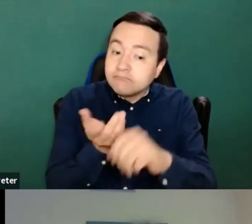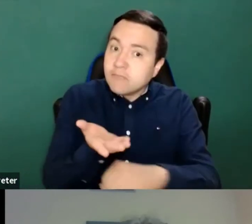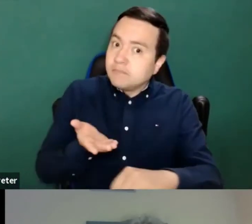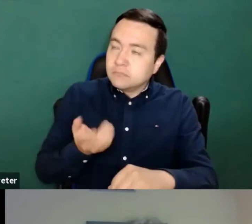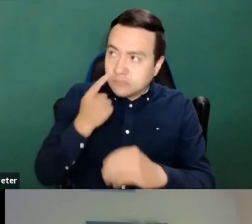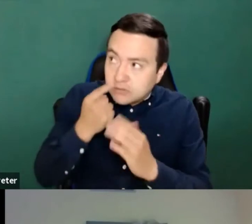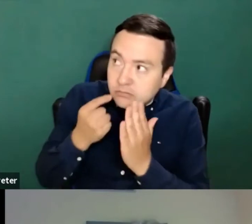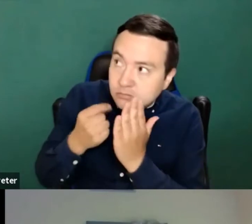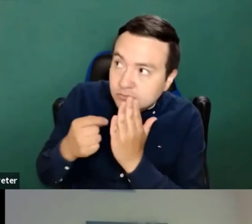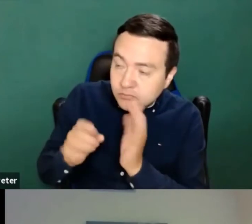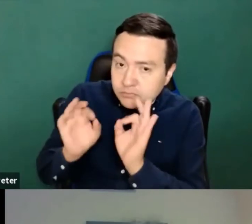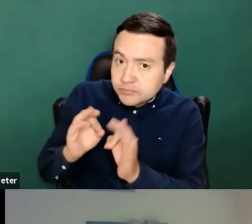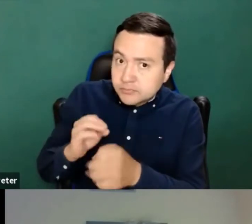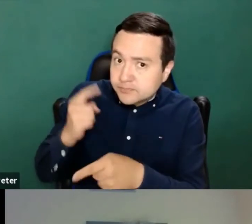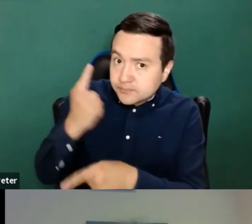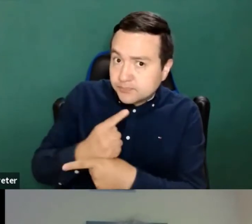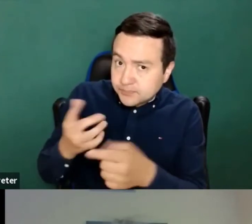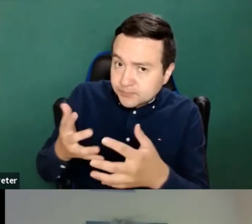So there's no way there's no excuse.